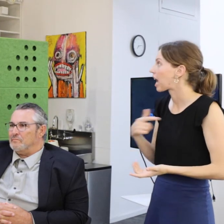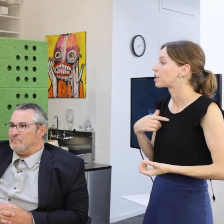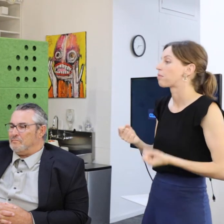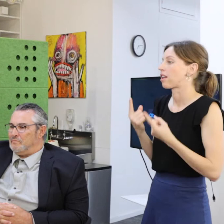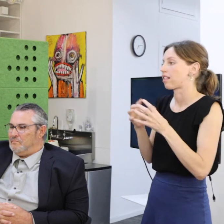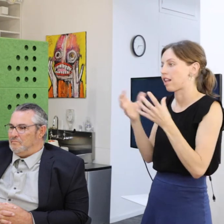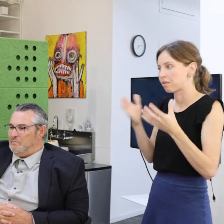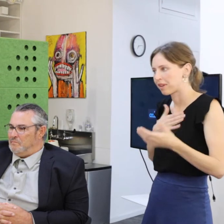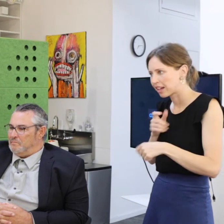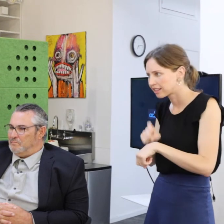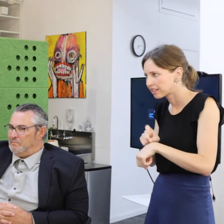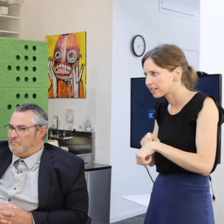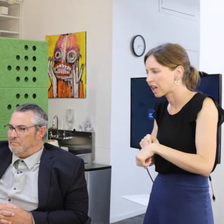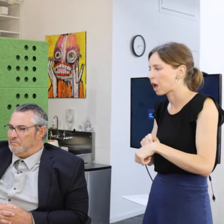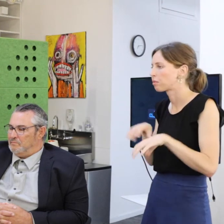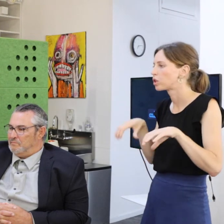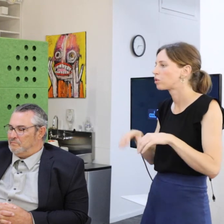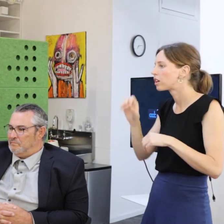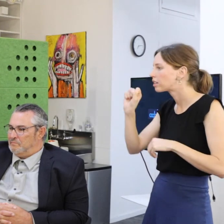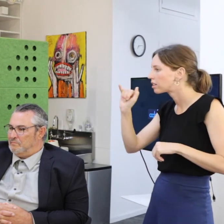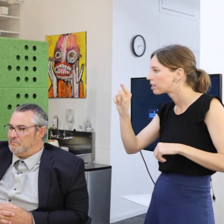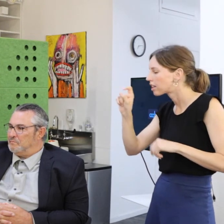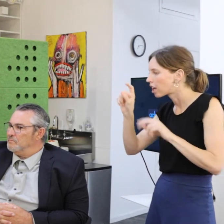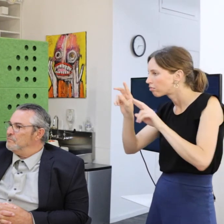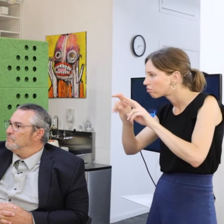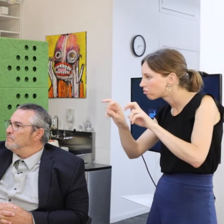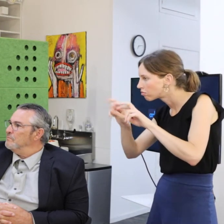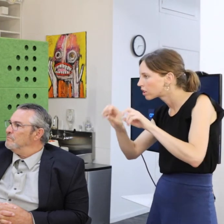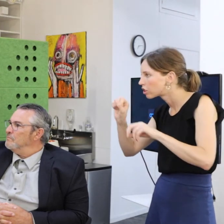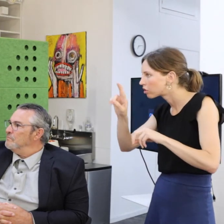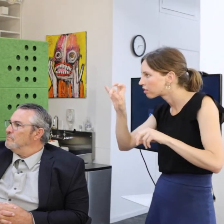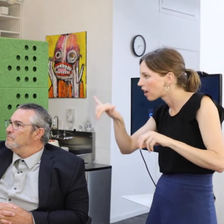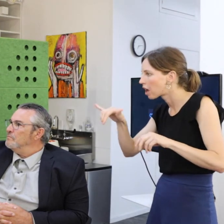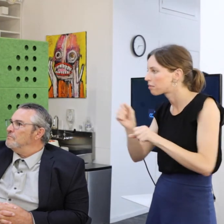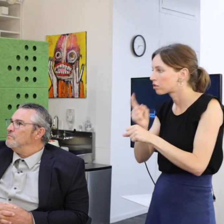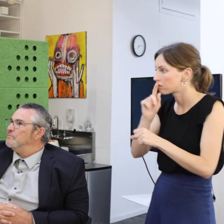lot of time doing site surveys, ADA compliance studies,